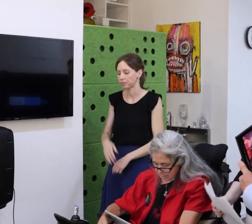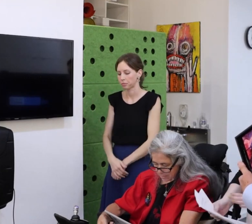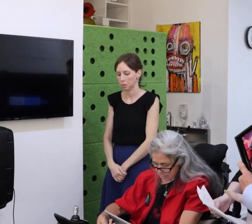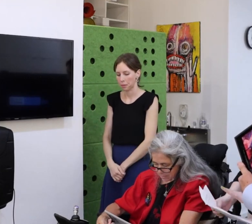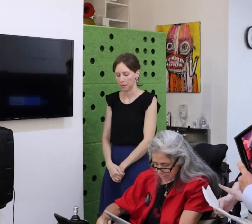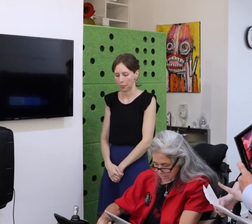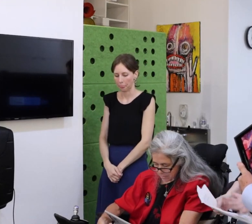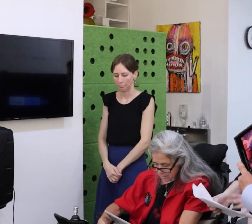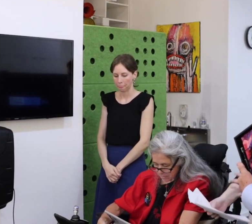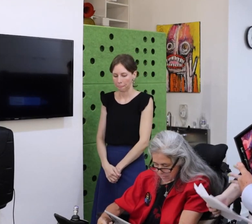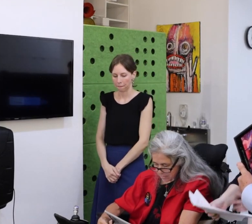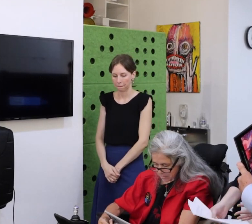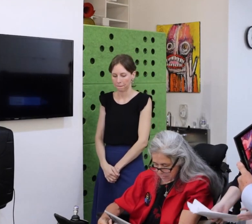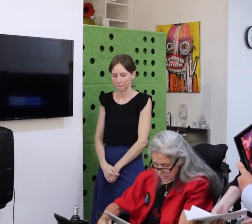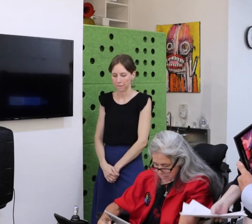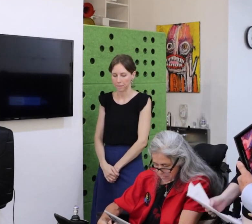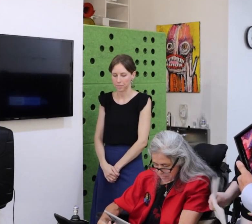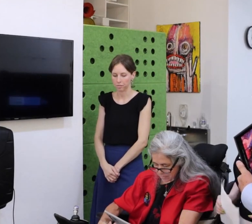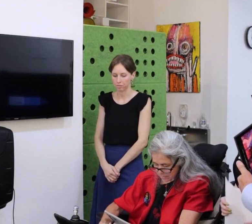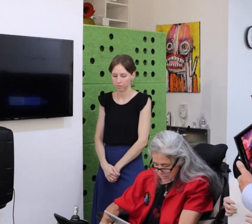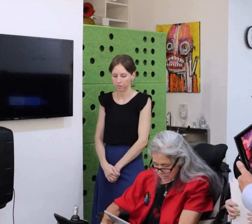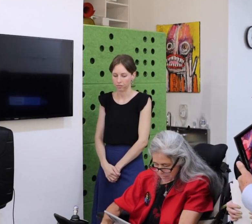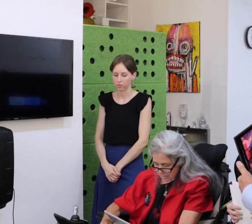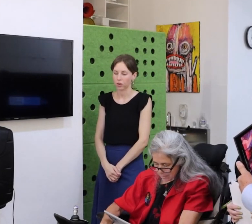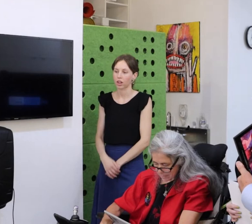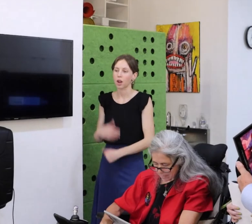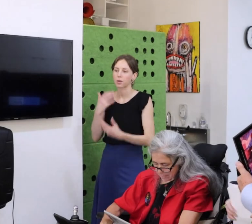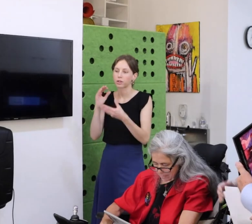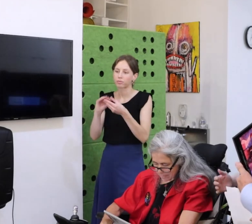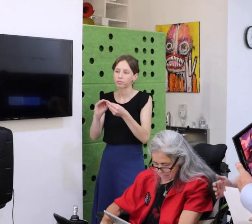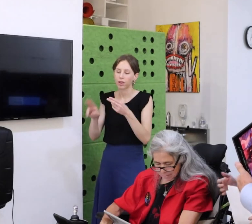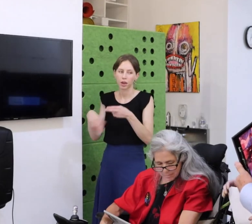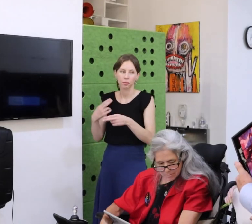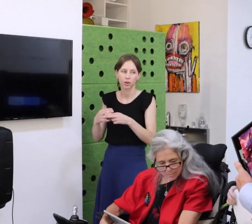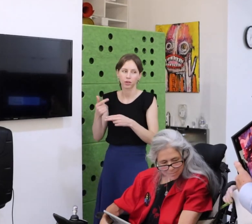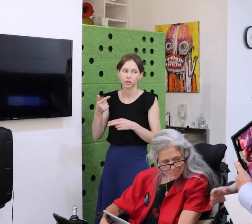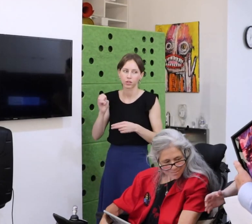explaining that my symptoms were not that they weren’t valid or